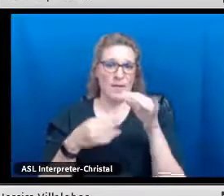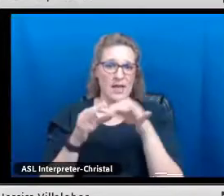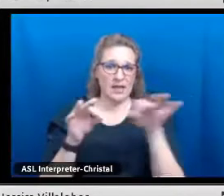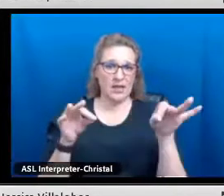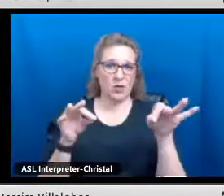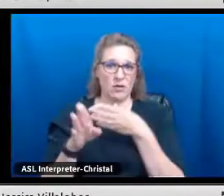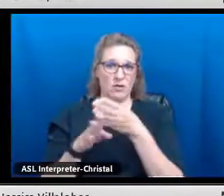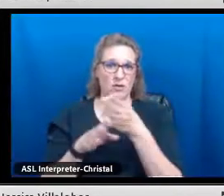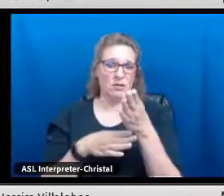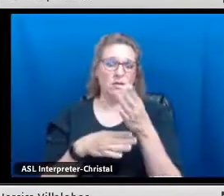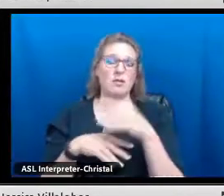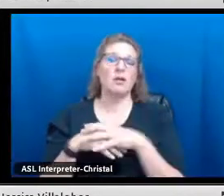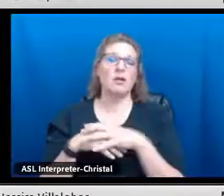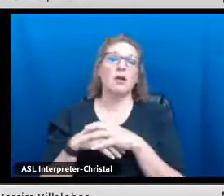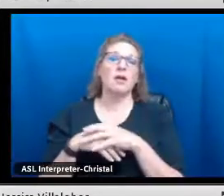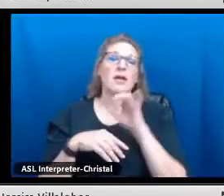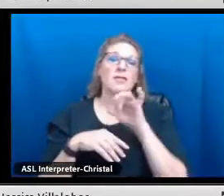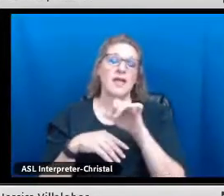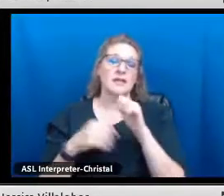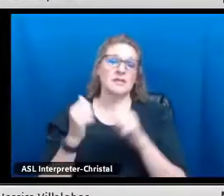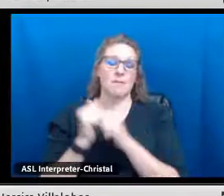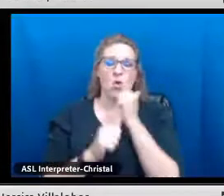which is our district Spanish bilingual seal.